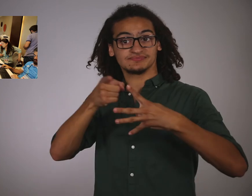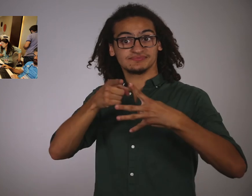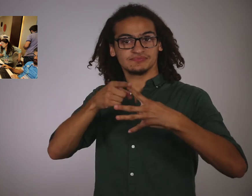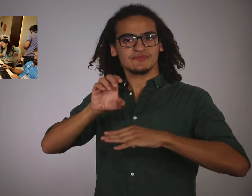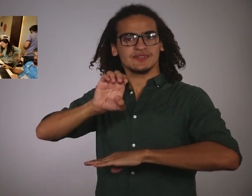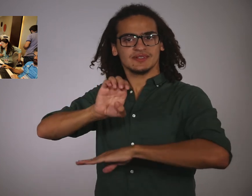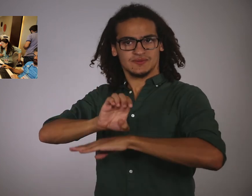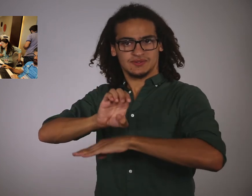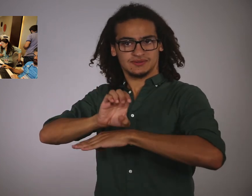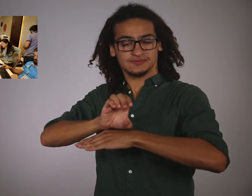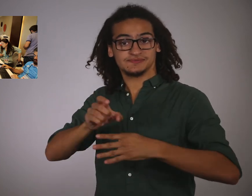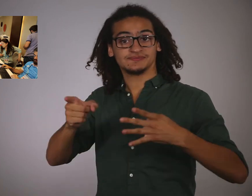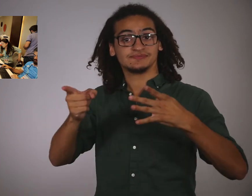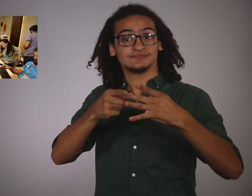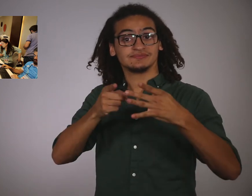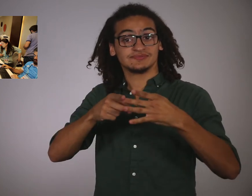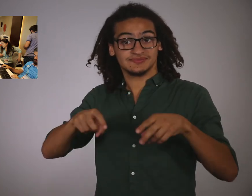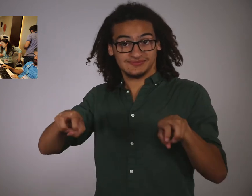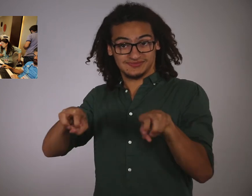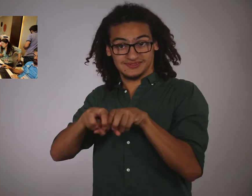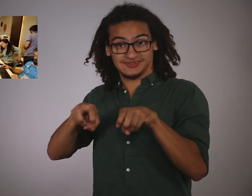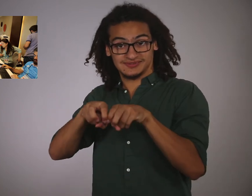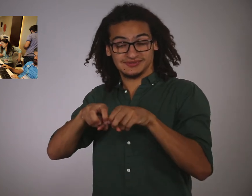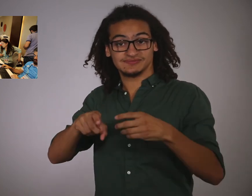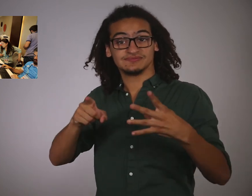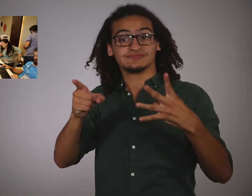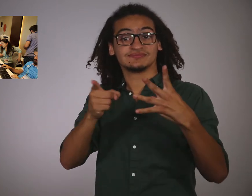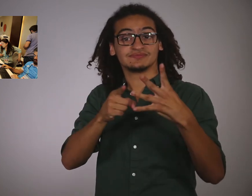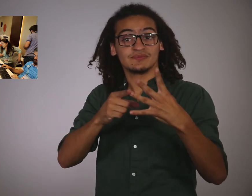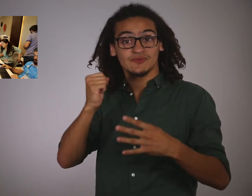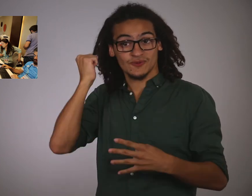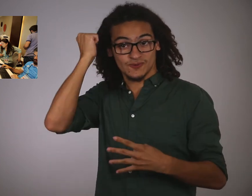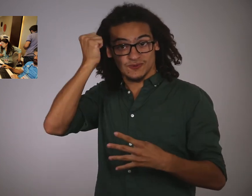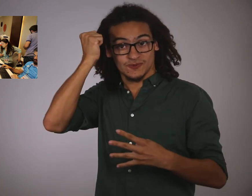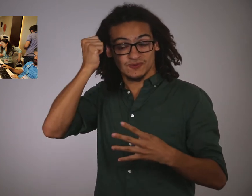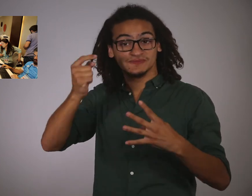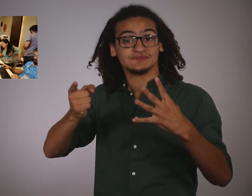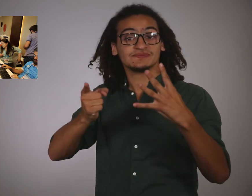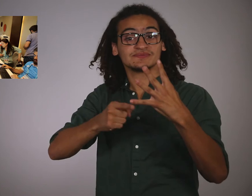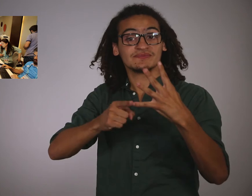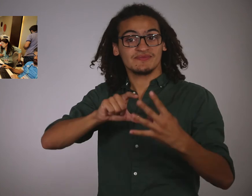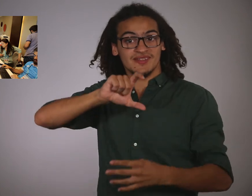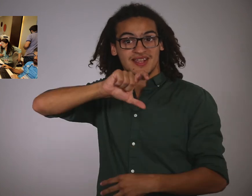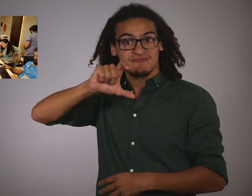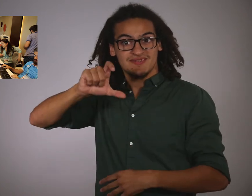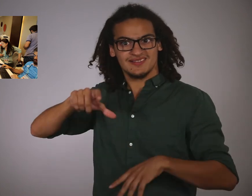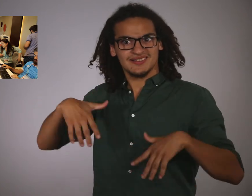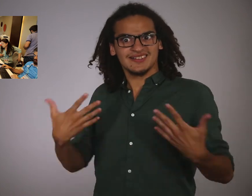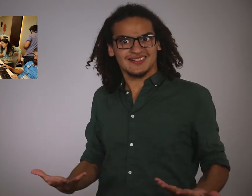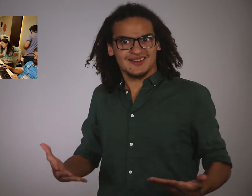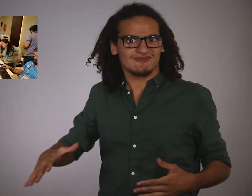Ecuador, Ethiopia, Kosovo, and Nepal.